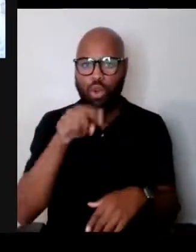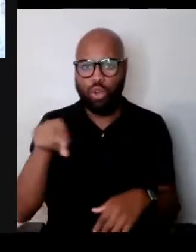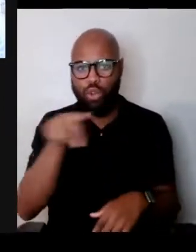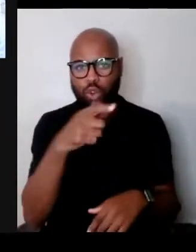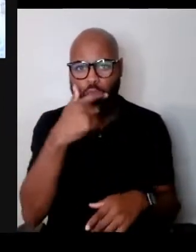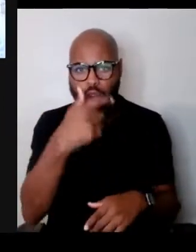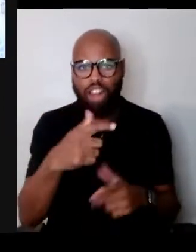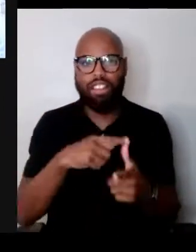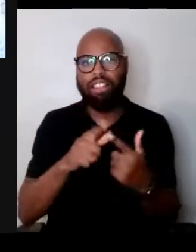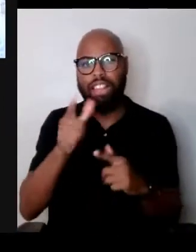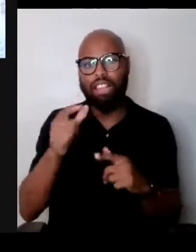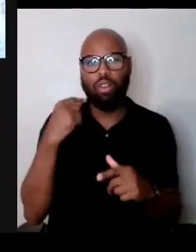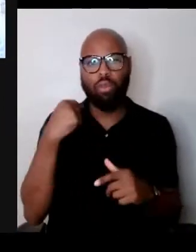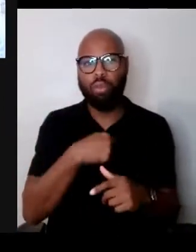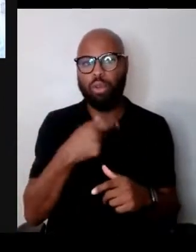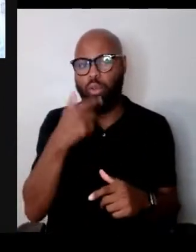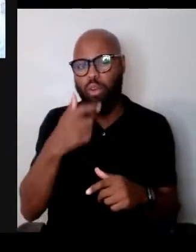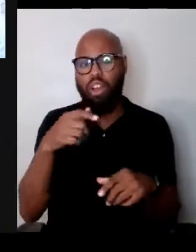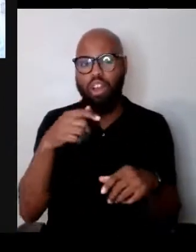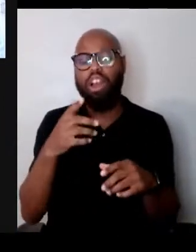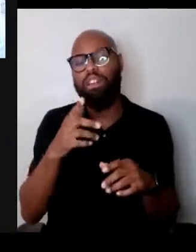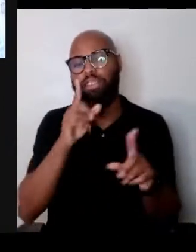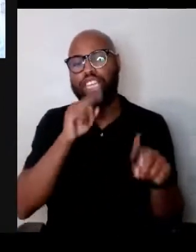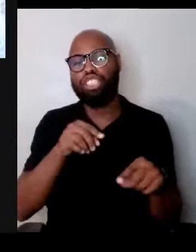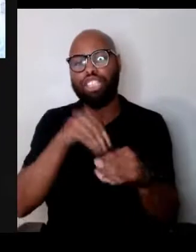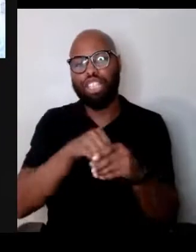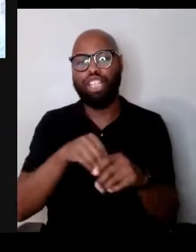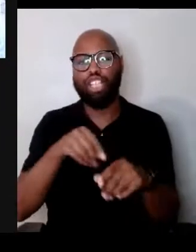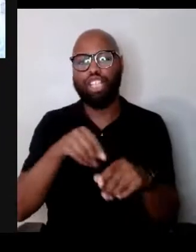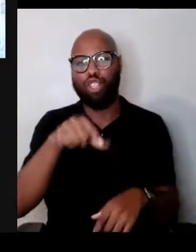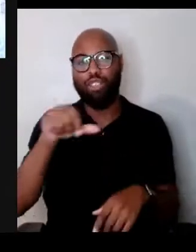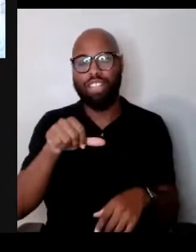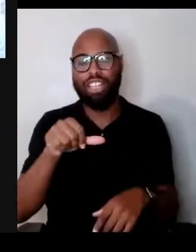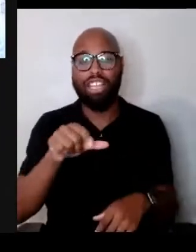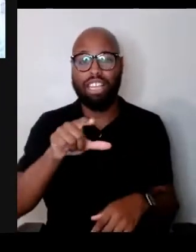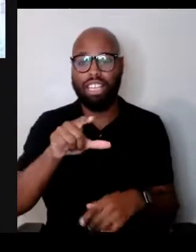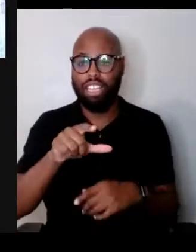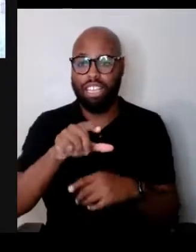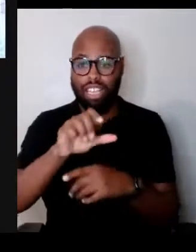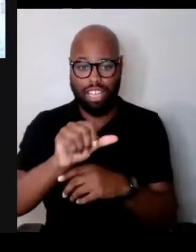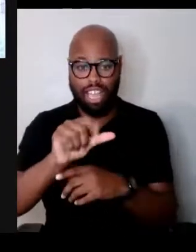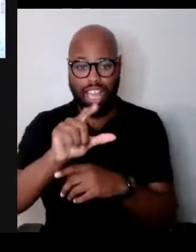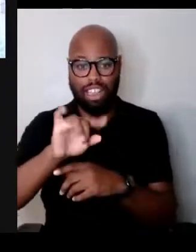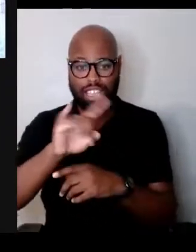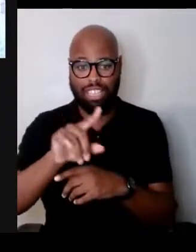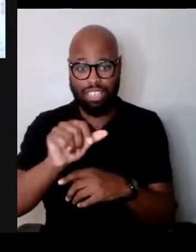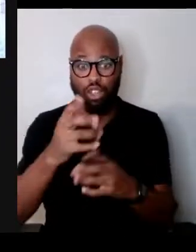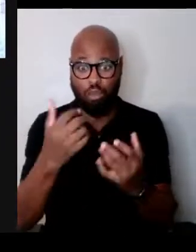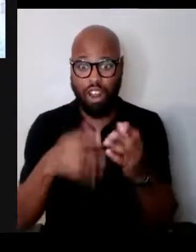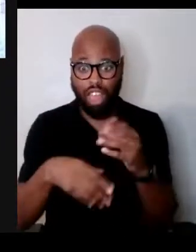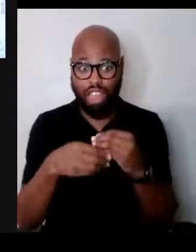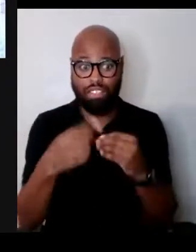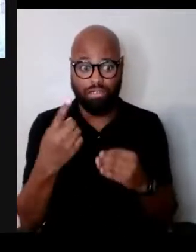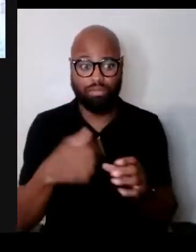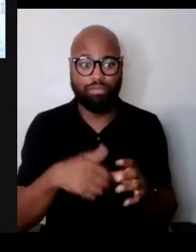Aliza, it looks like you wanted to add something? Yeah I would like to add something, that we are living in a time today